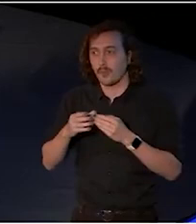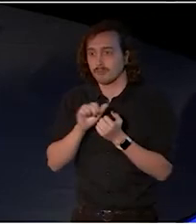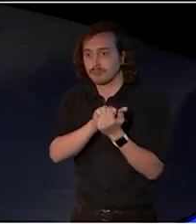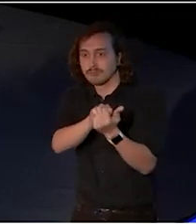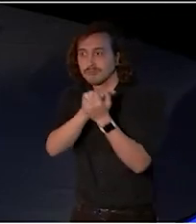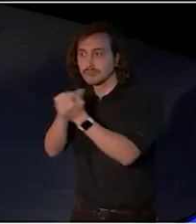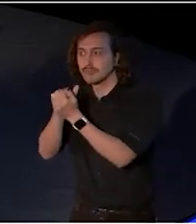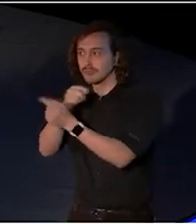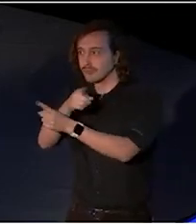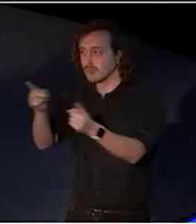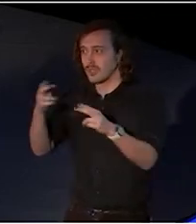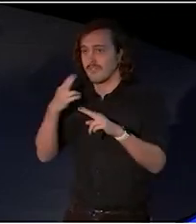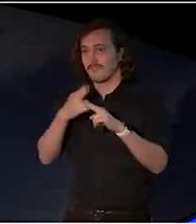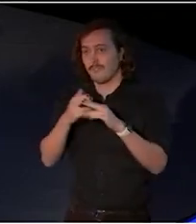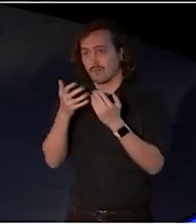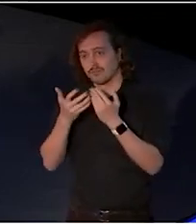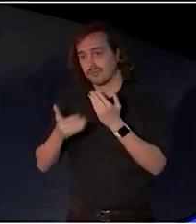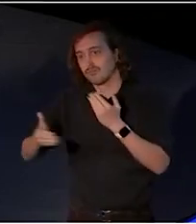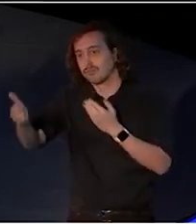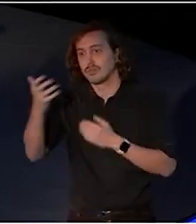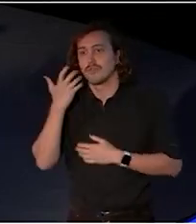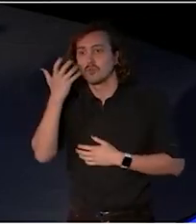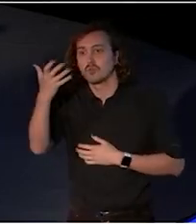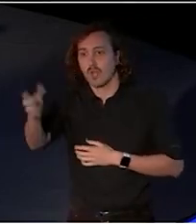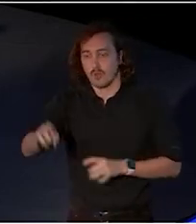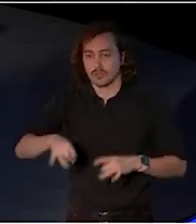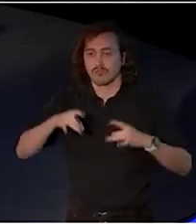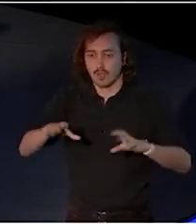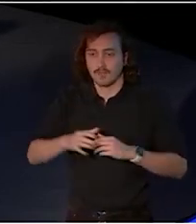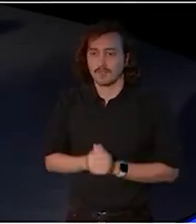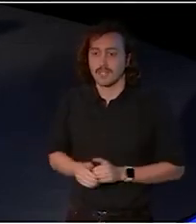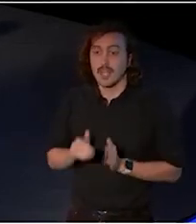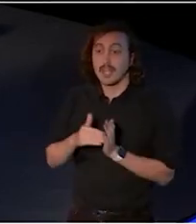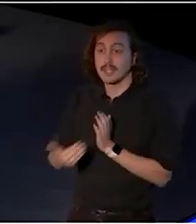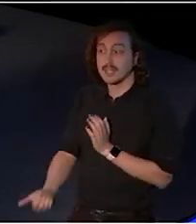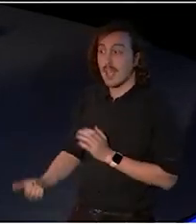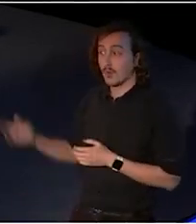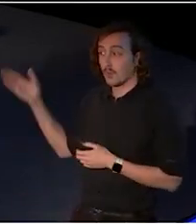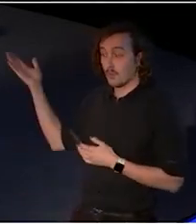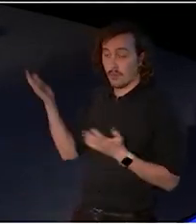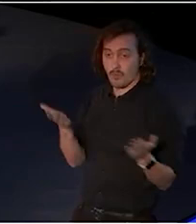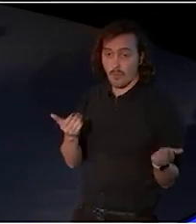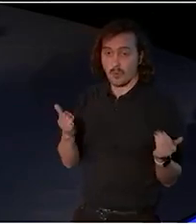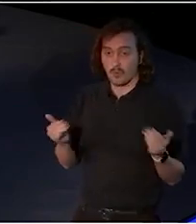And now to share her wisdom and her words with us, please welcome to the stage from